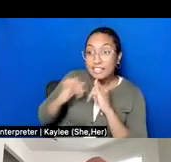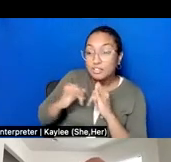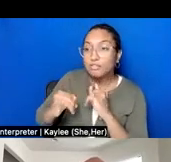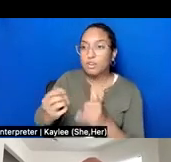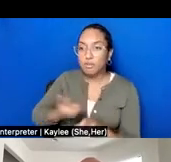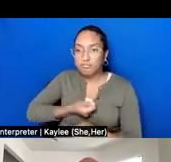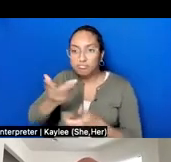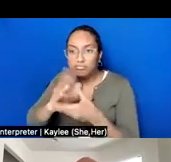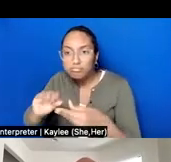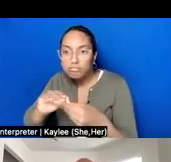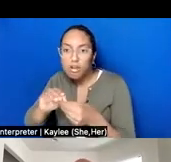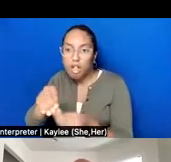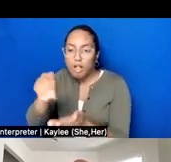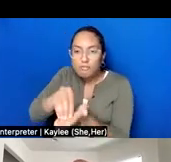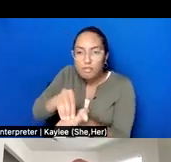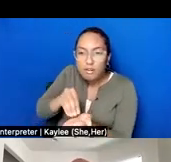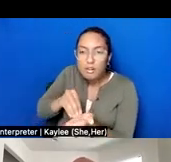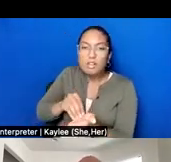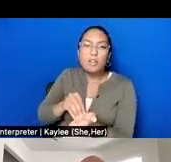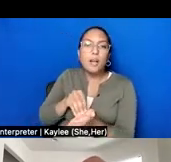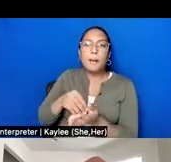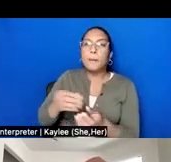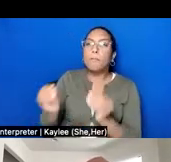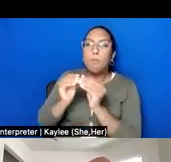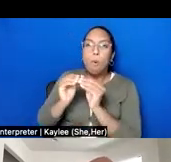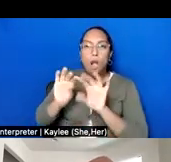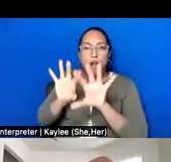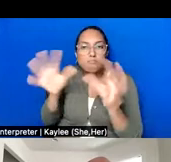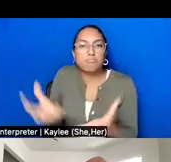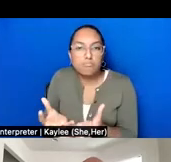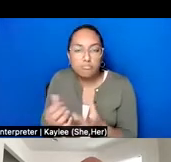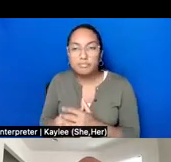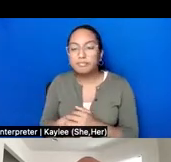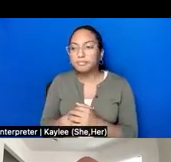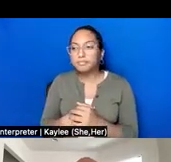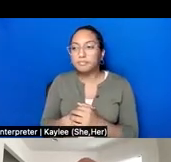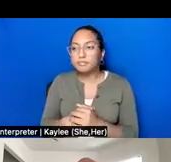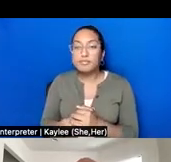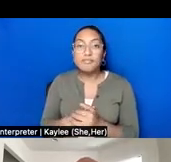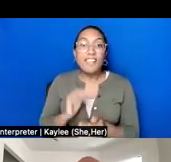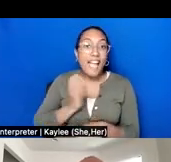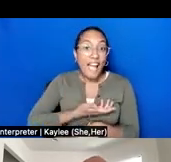on. Even in project planning, most of the organizing and budgeting is done around